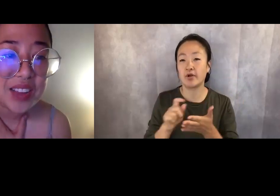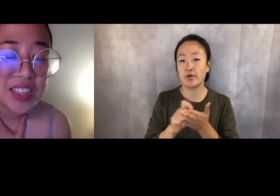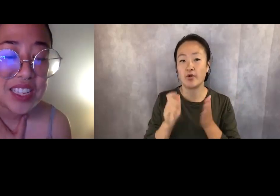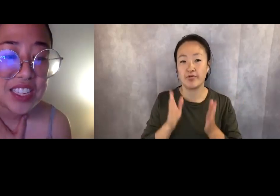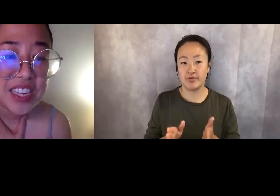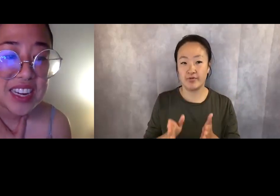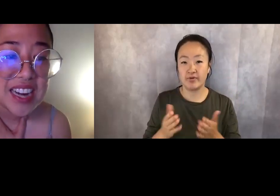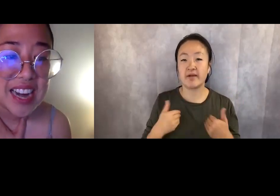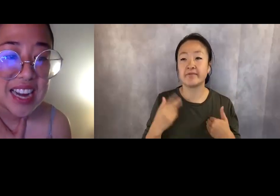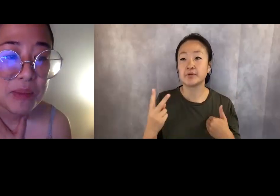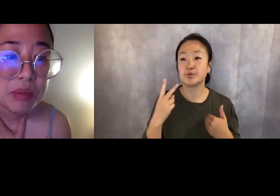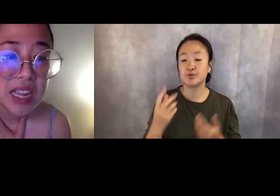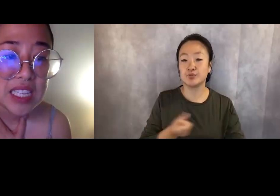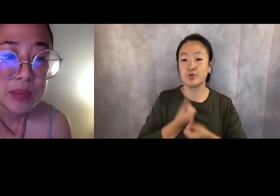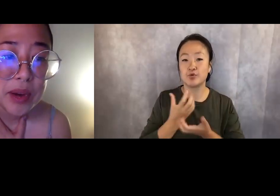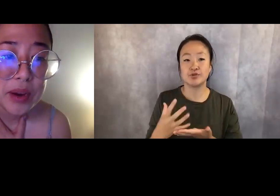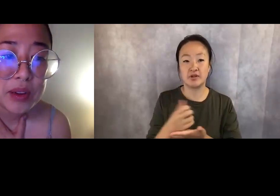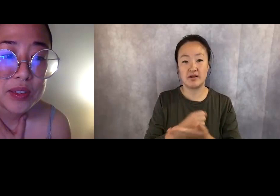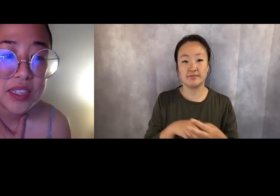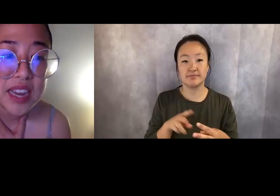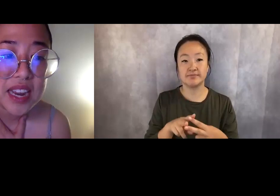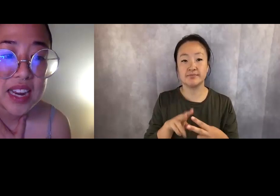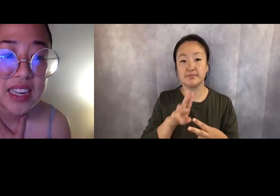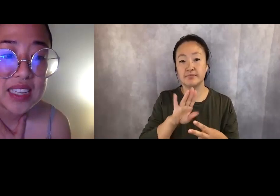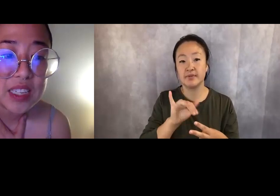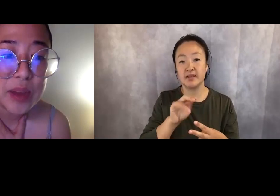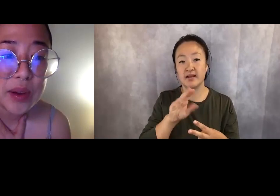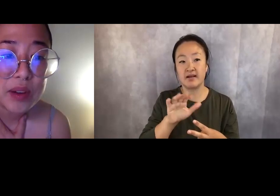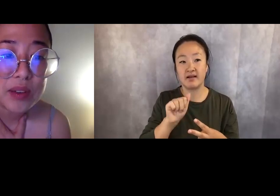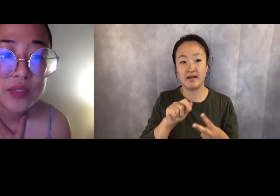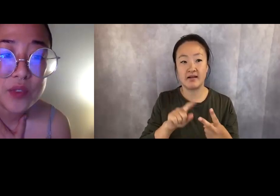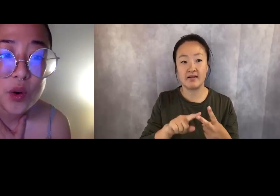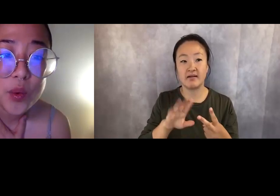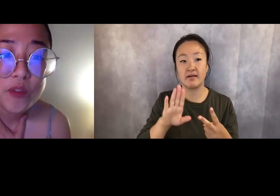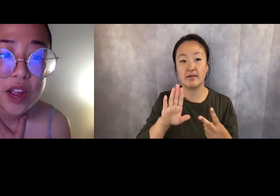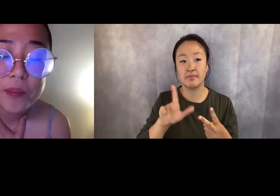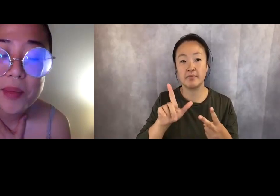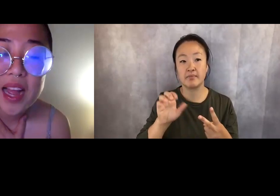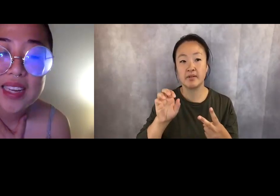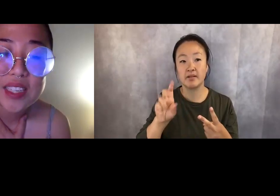out this year, and Blood, Sparrows and Sparrows, from 2014.